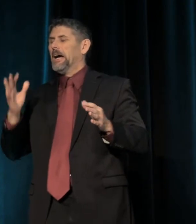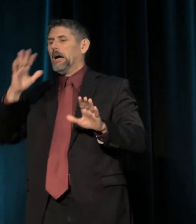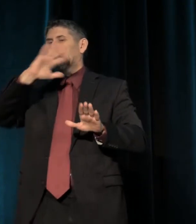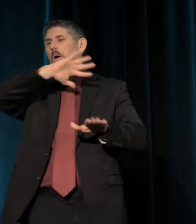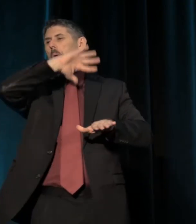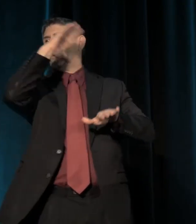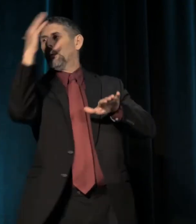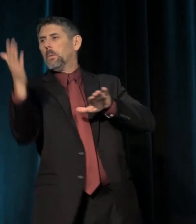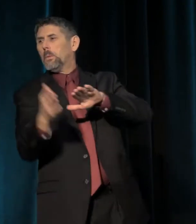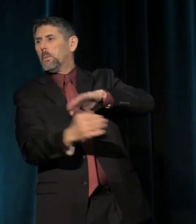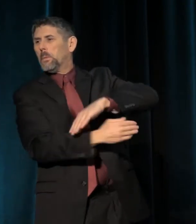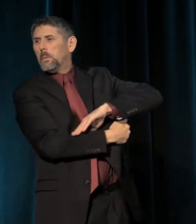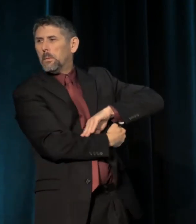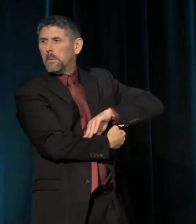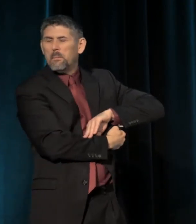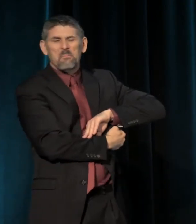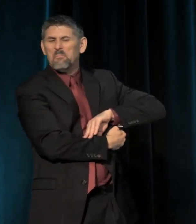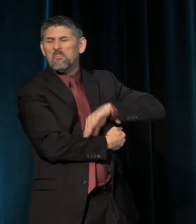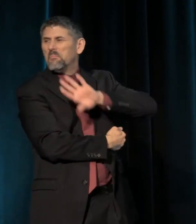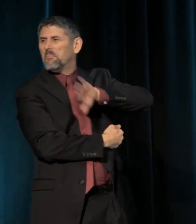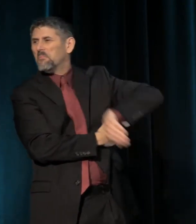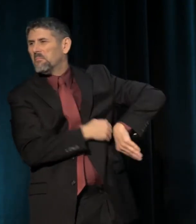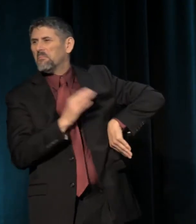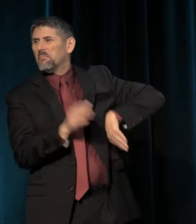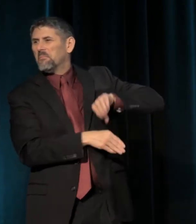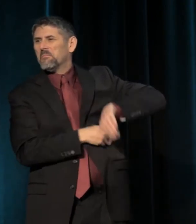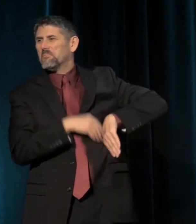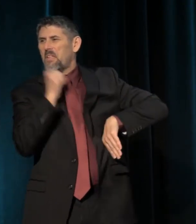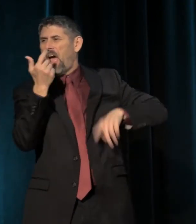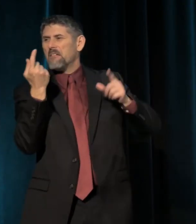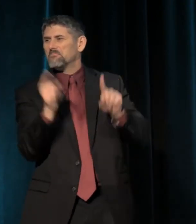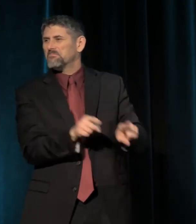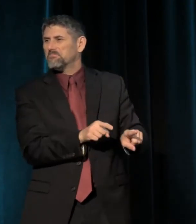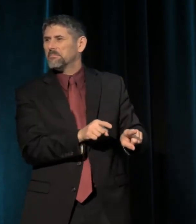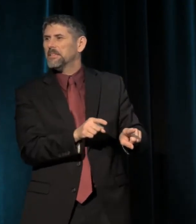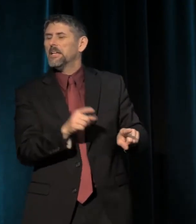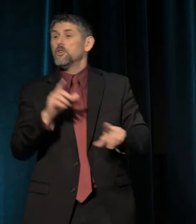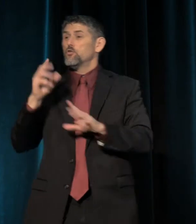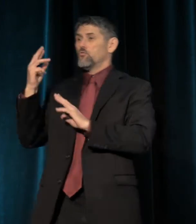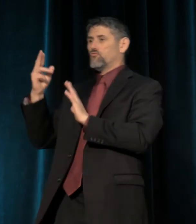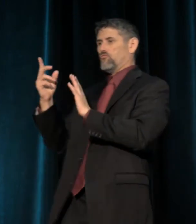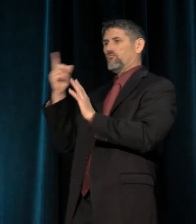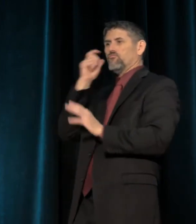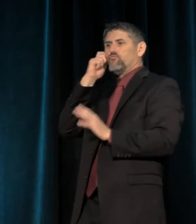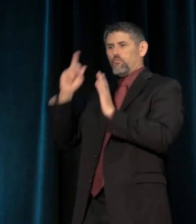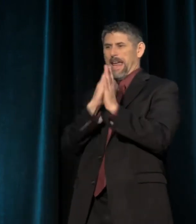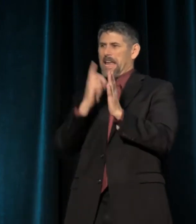pretend they don't even exist. So racism is supported by a specific kind of refusal.